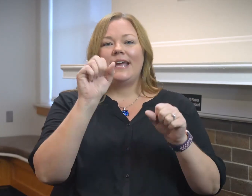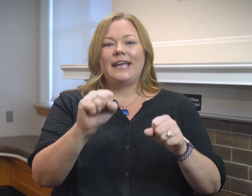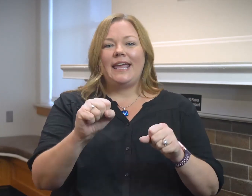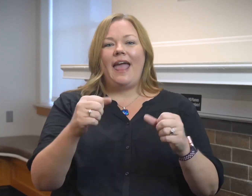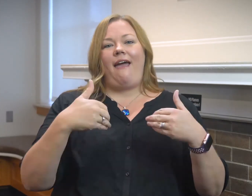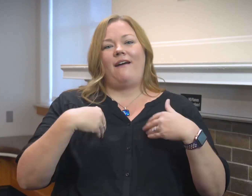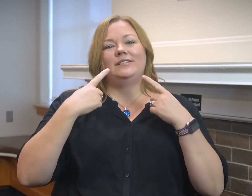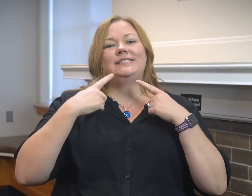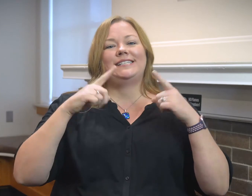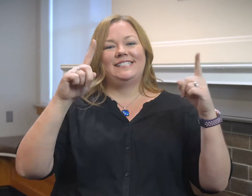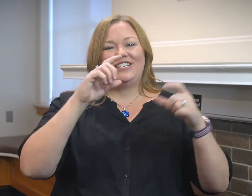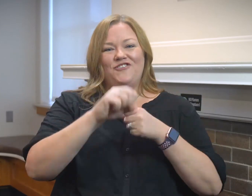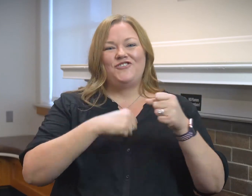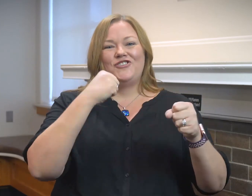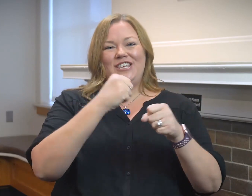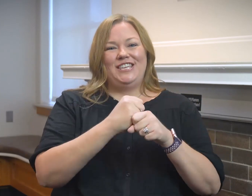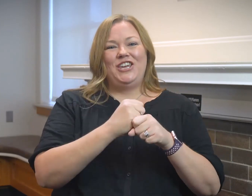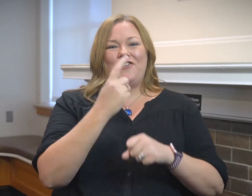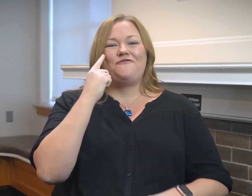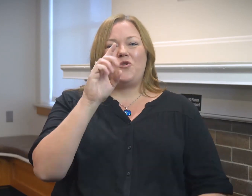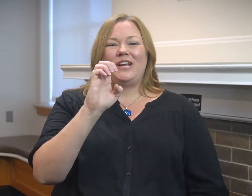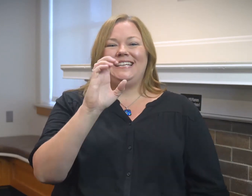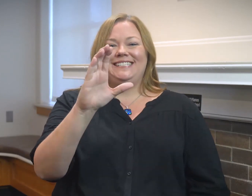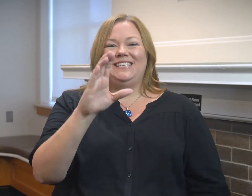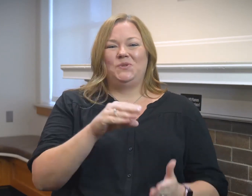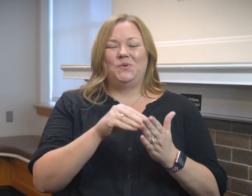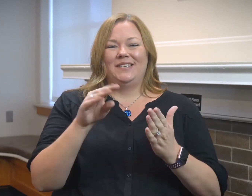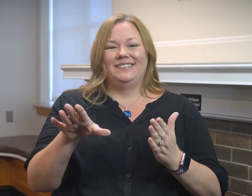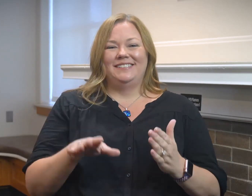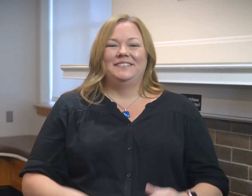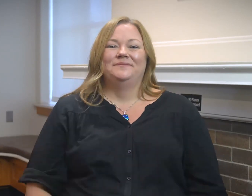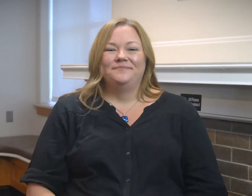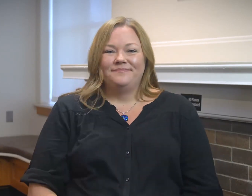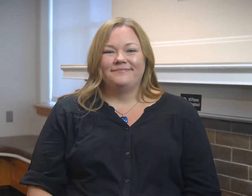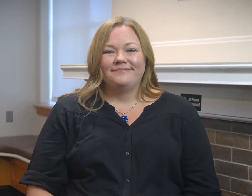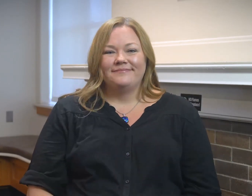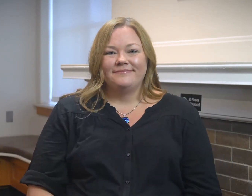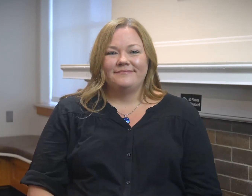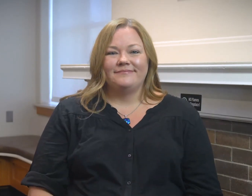So together we can have a successful year for our E.C. students.